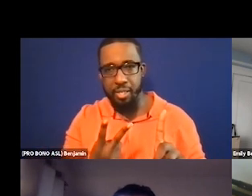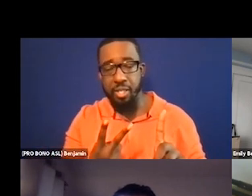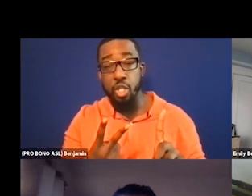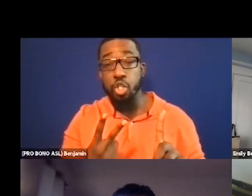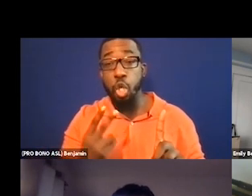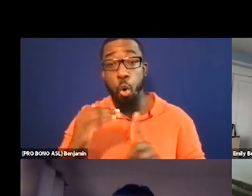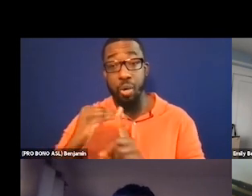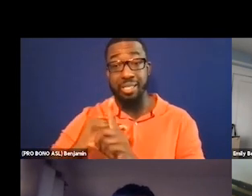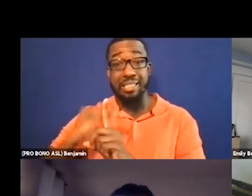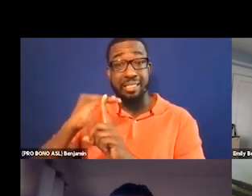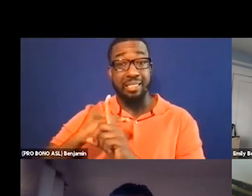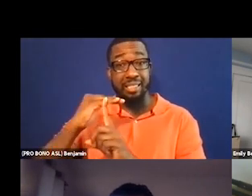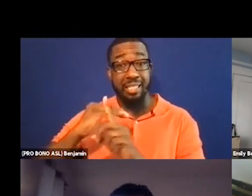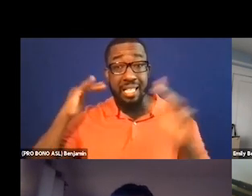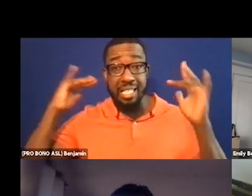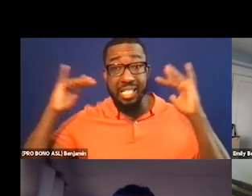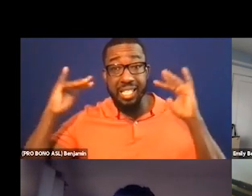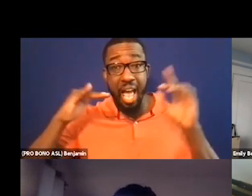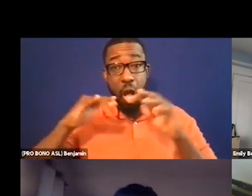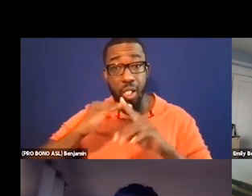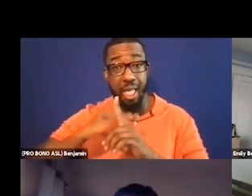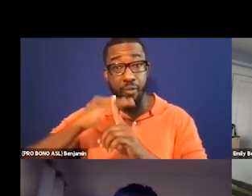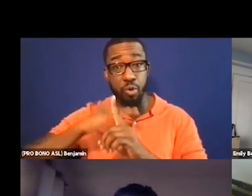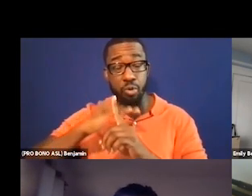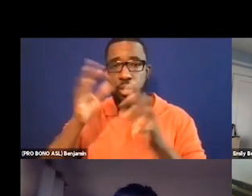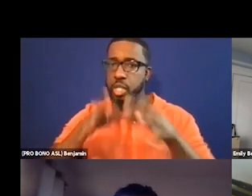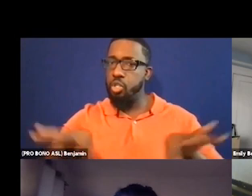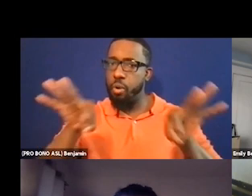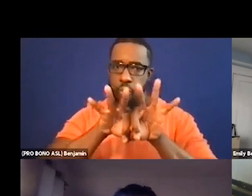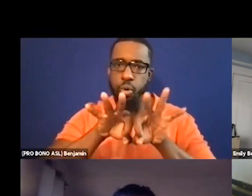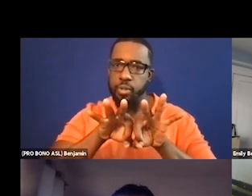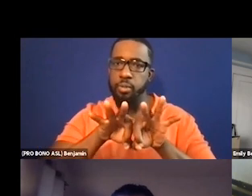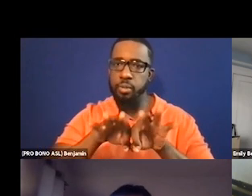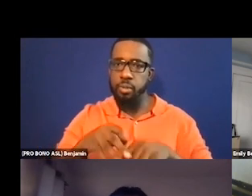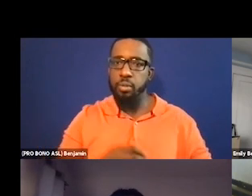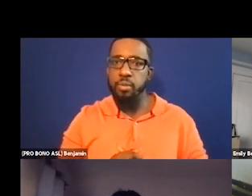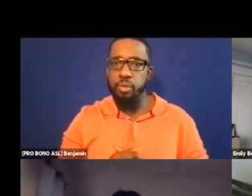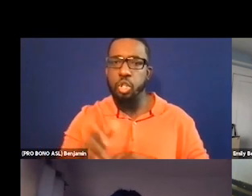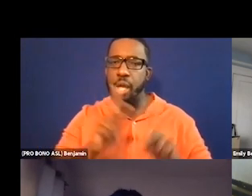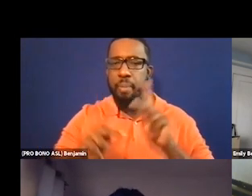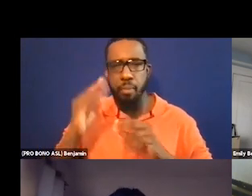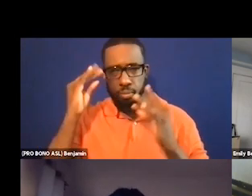description company looking for top quality like what Thomas is mentioning where they'll think about that is crucial.